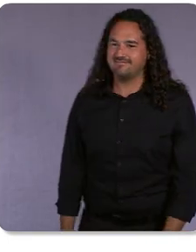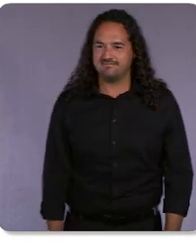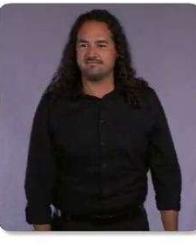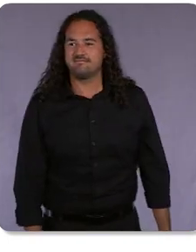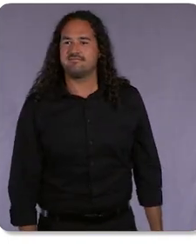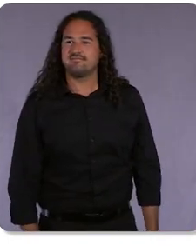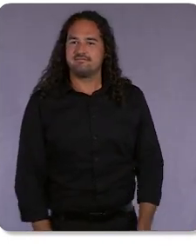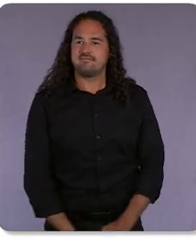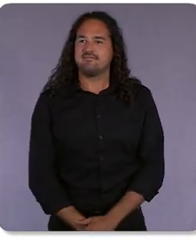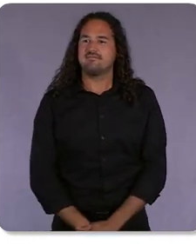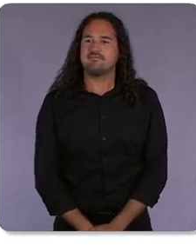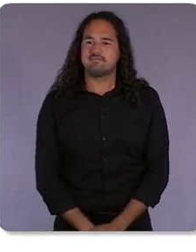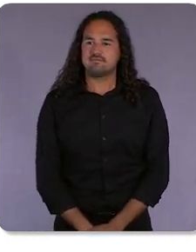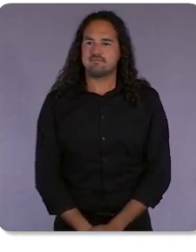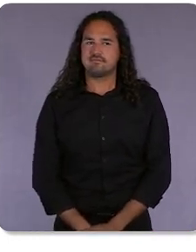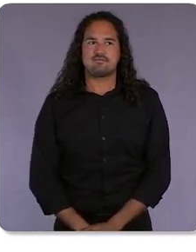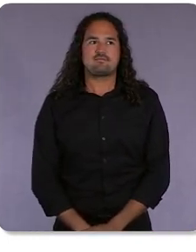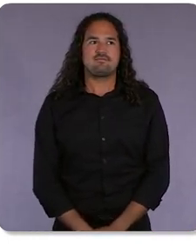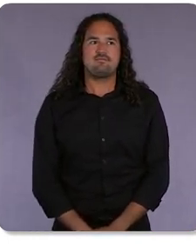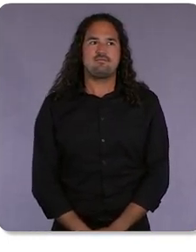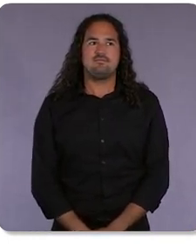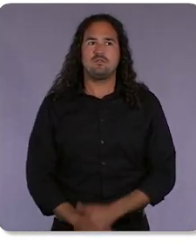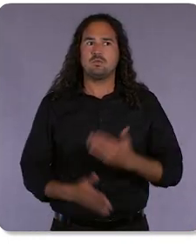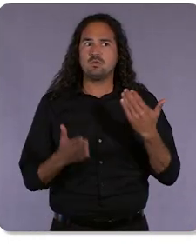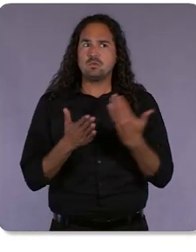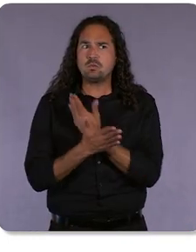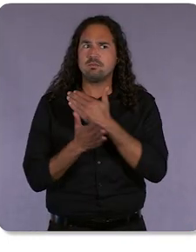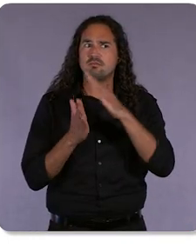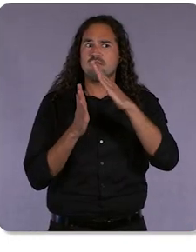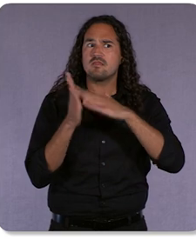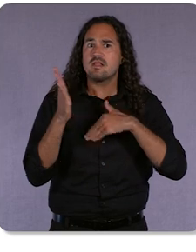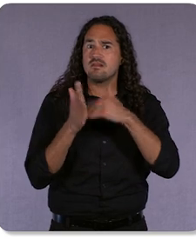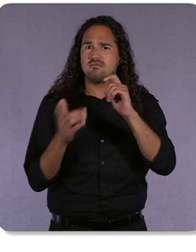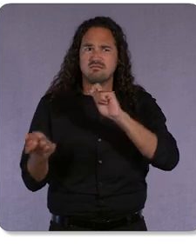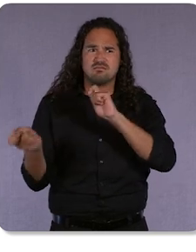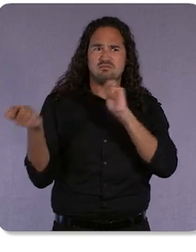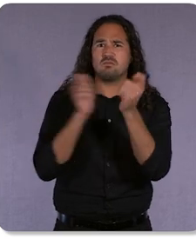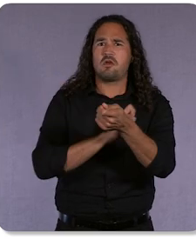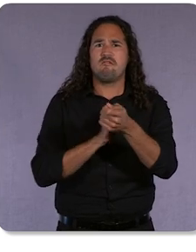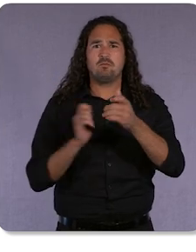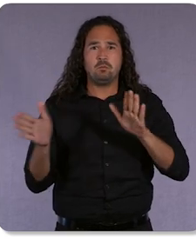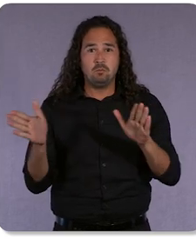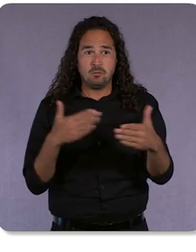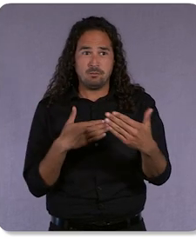A fresh coat of paint can really transform a room when you walk in. It just feels so good and brand new.